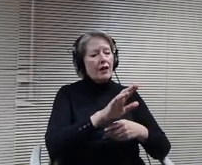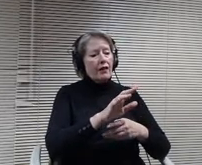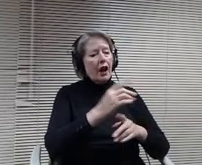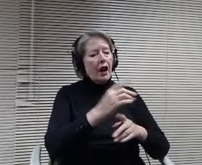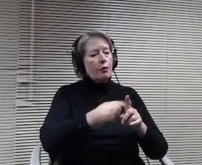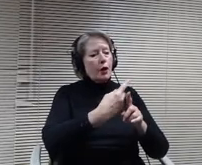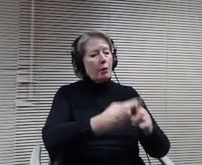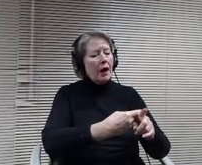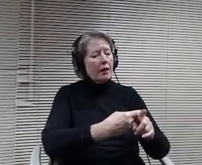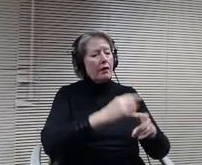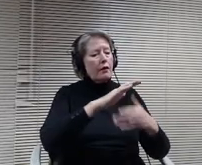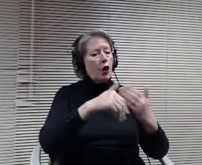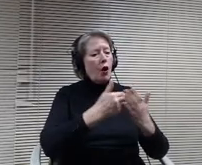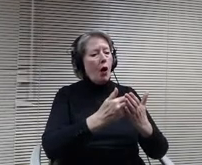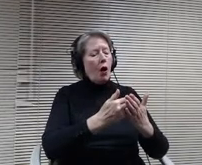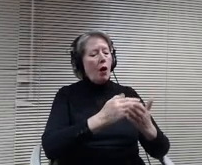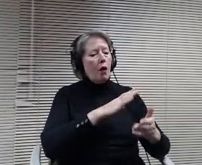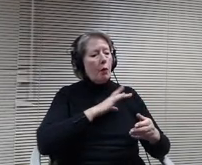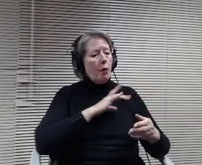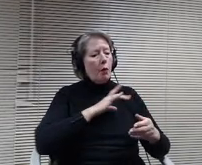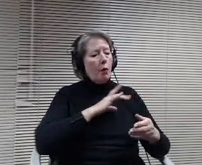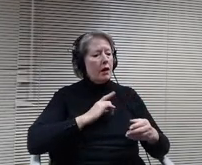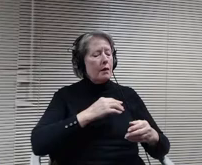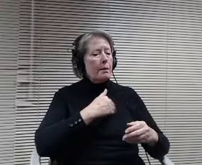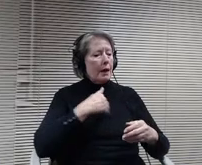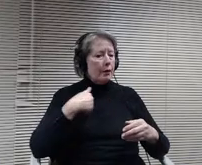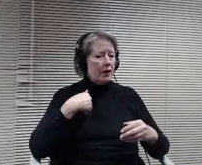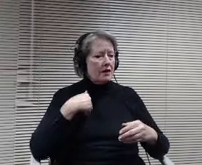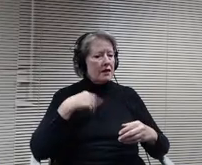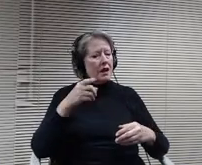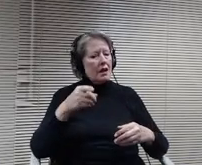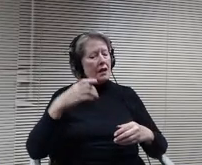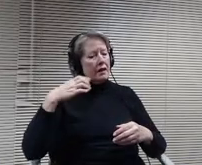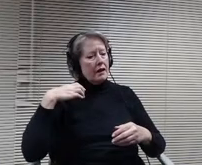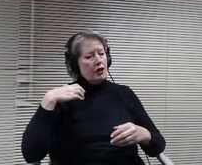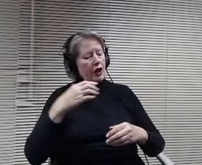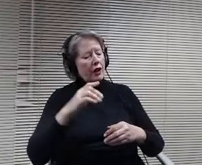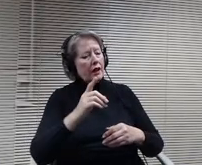the $1500 + 375 as a member throughout the year.